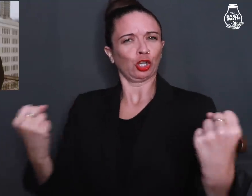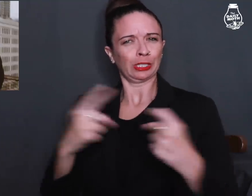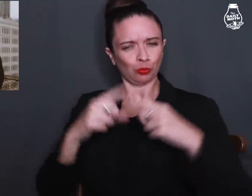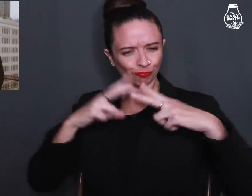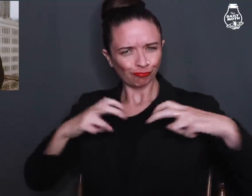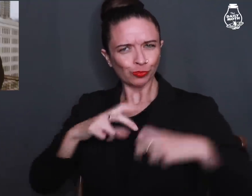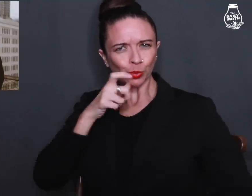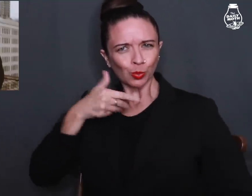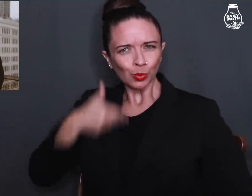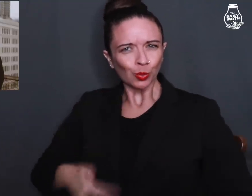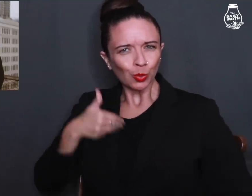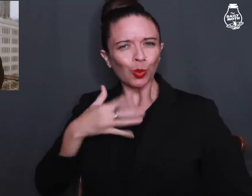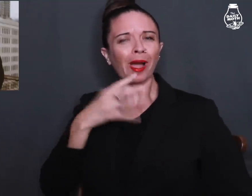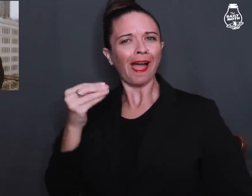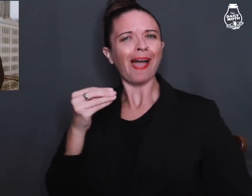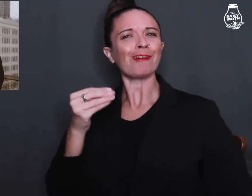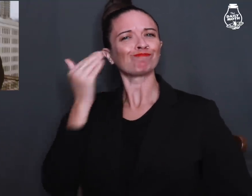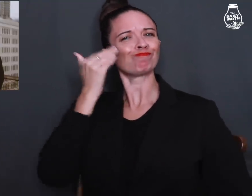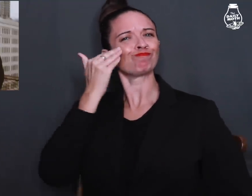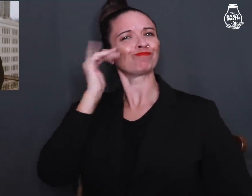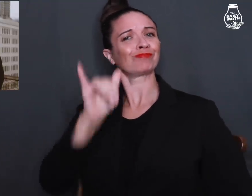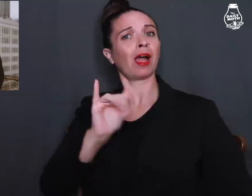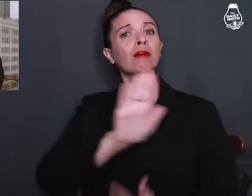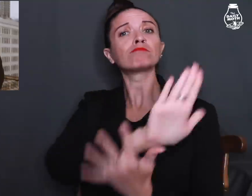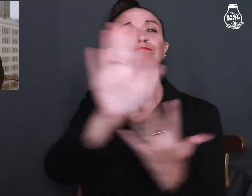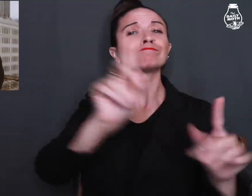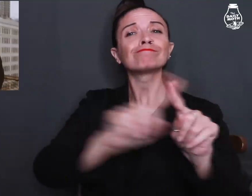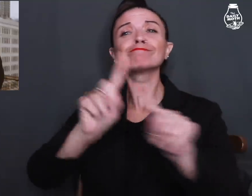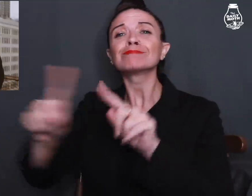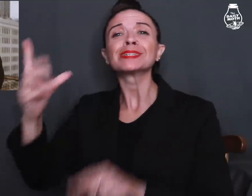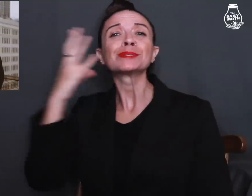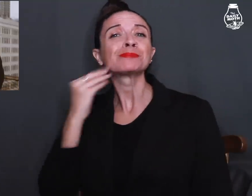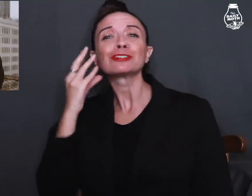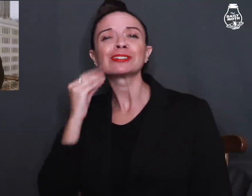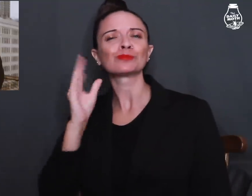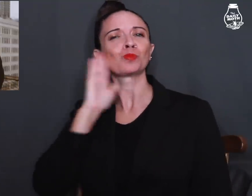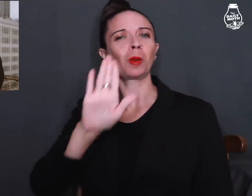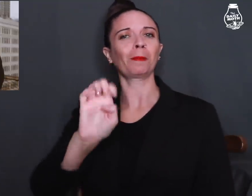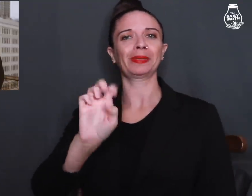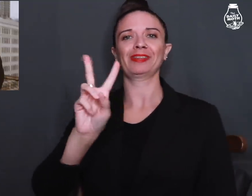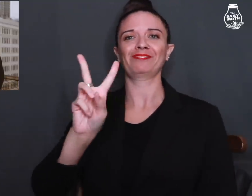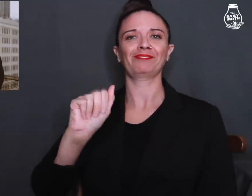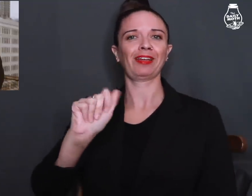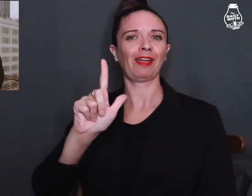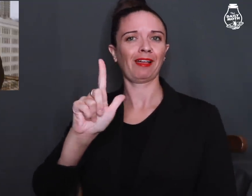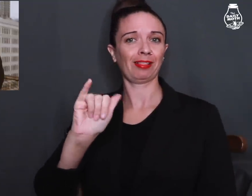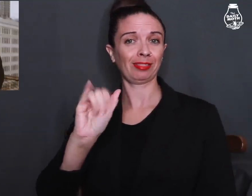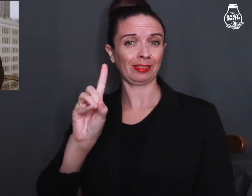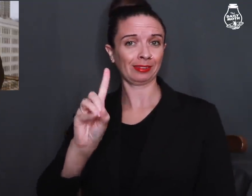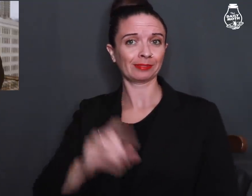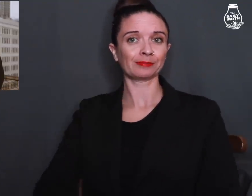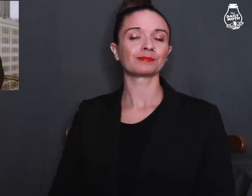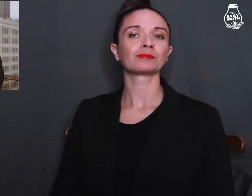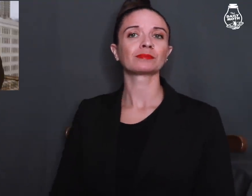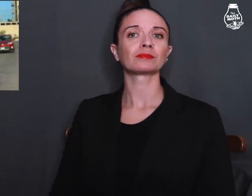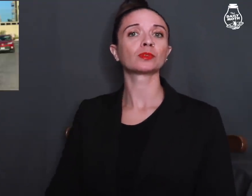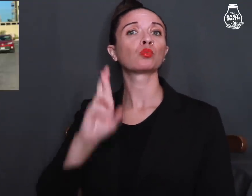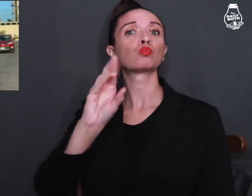the courage to seek from within who they are and understand that their experiences will always be valid.